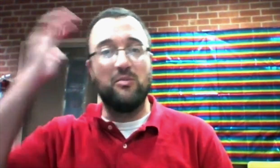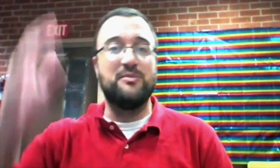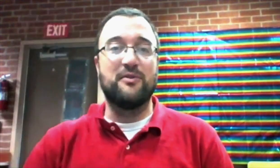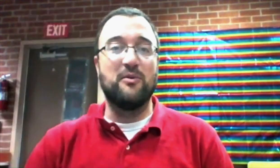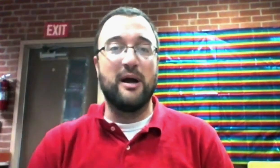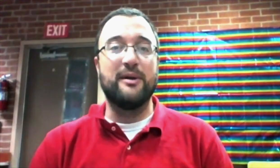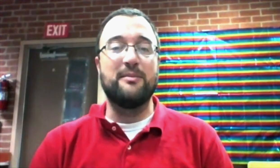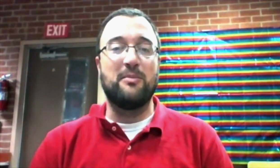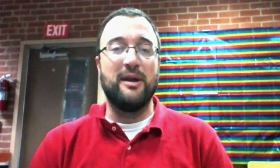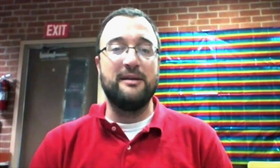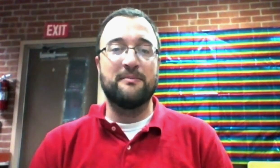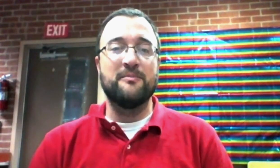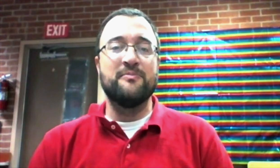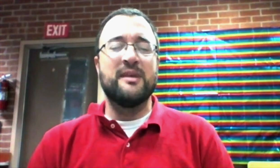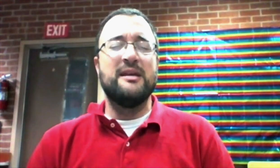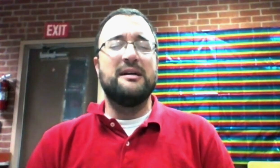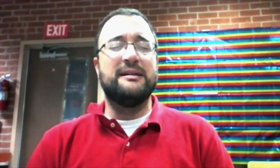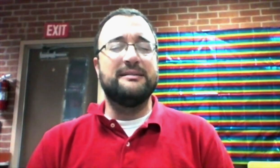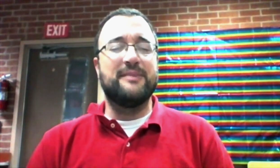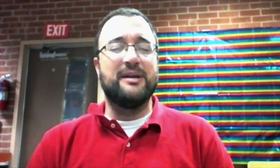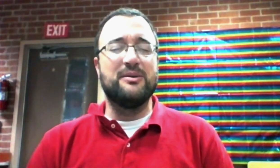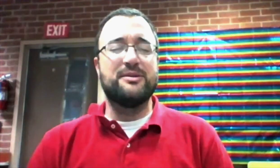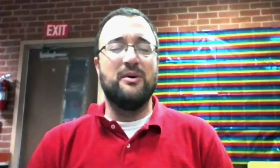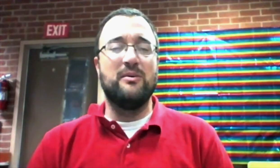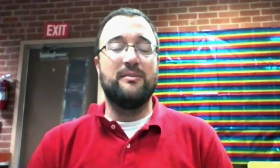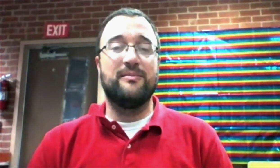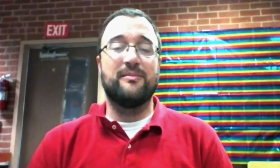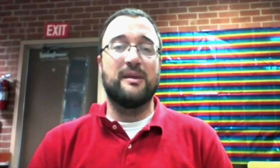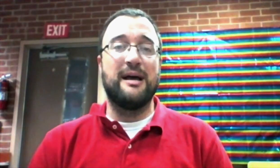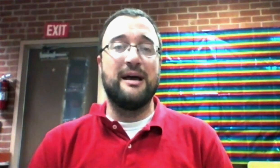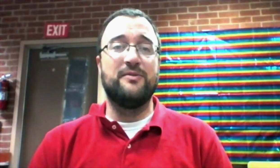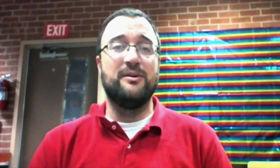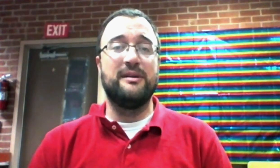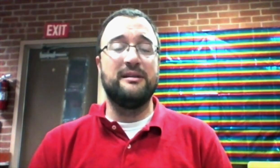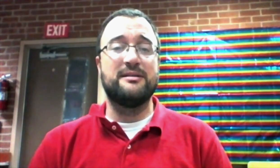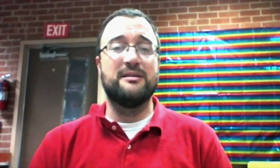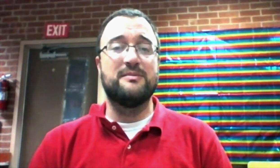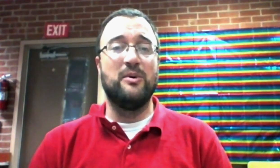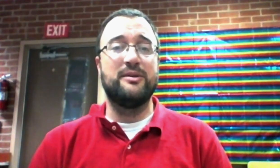different wiring in my brain. Um, and, also I don't feel, at least at this point,